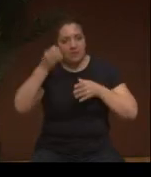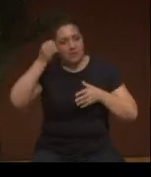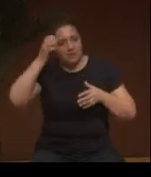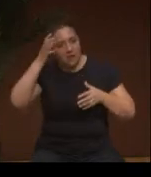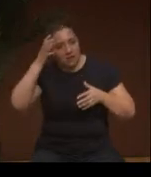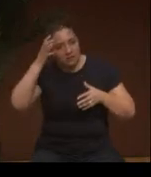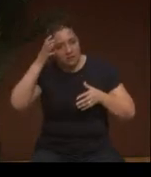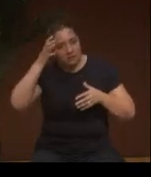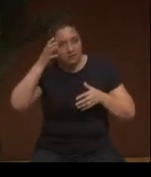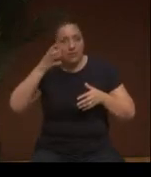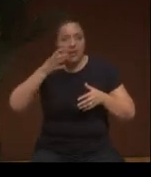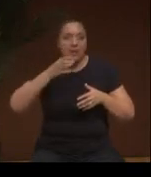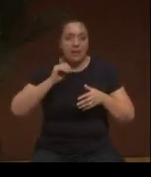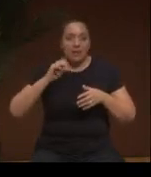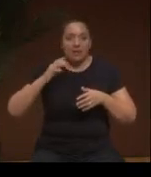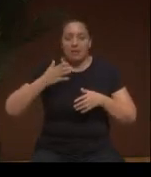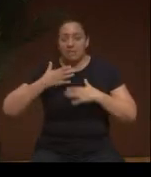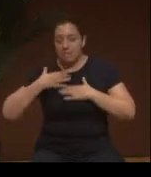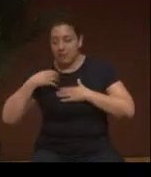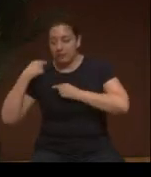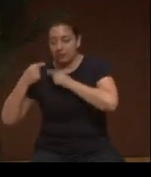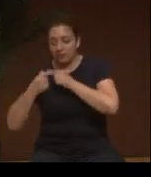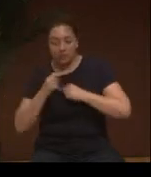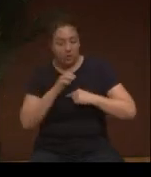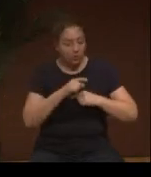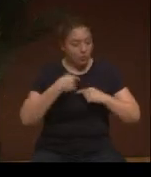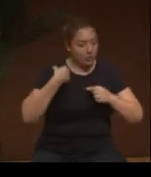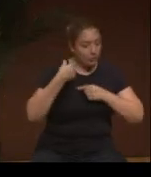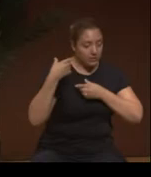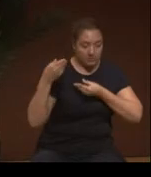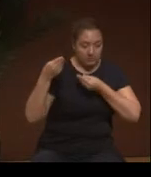But this exchange of intergenerational knowledge is necessary.